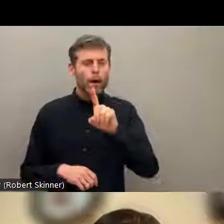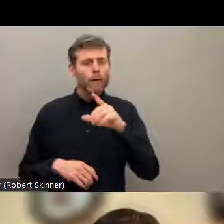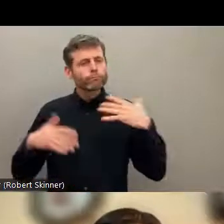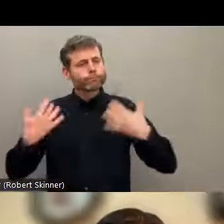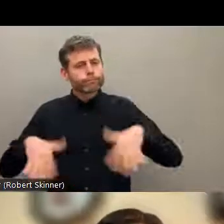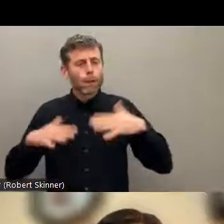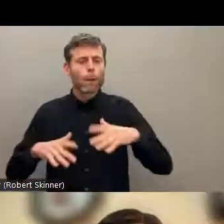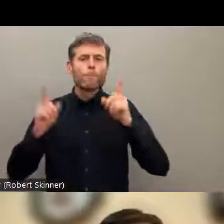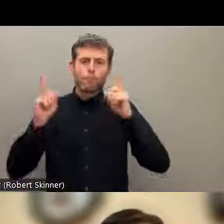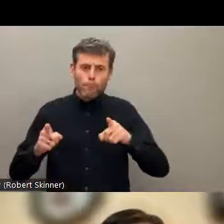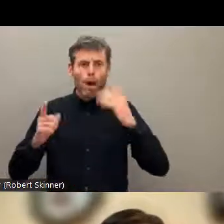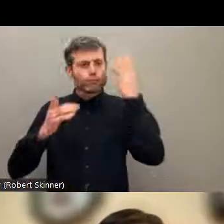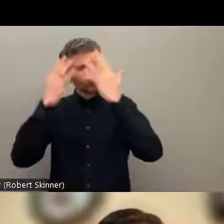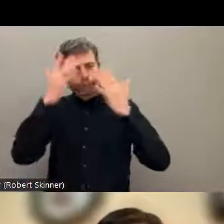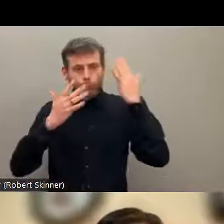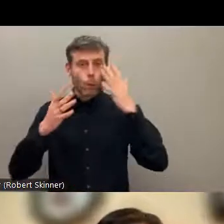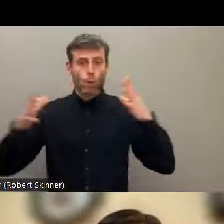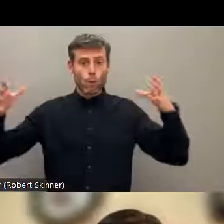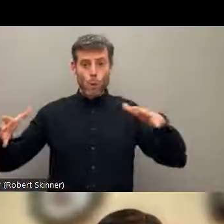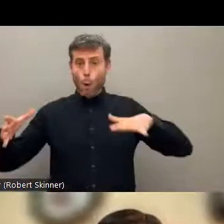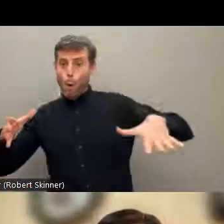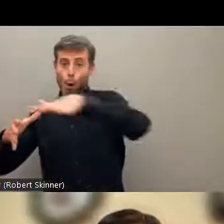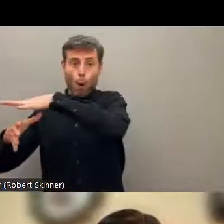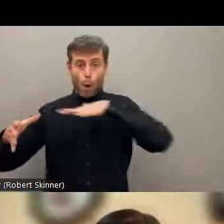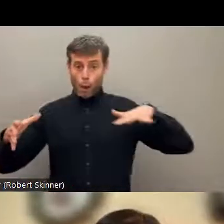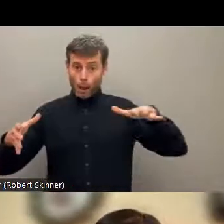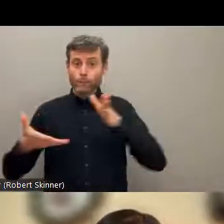the basic features of indigenous people with